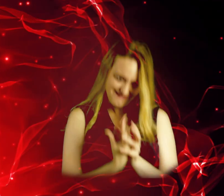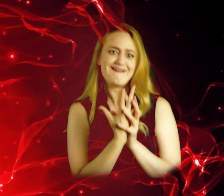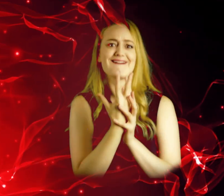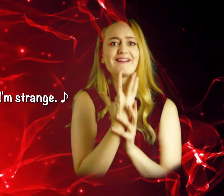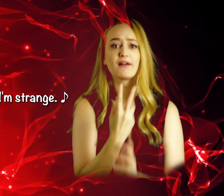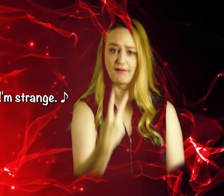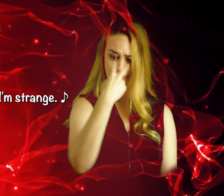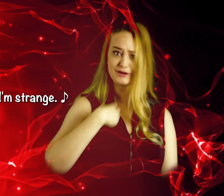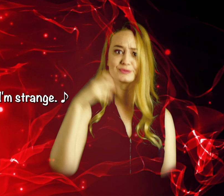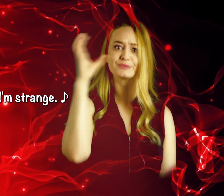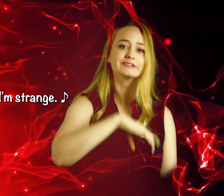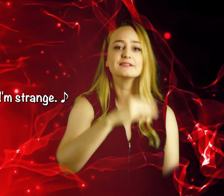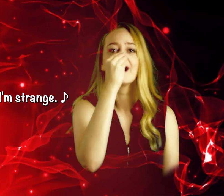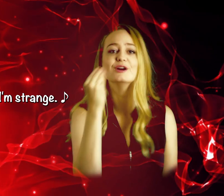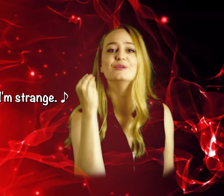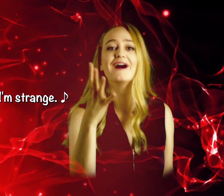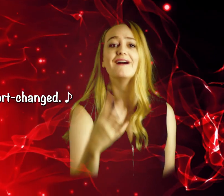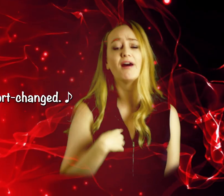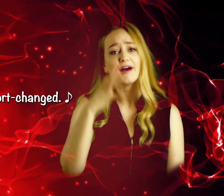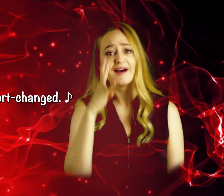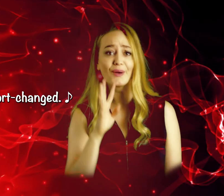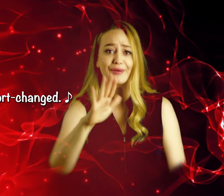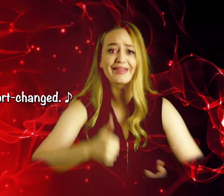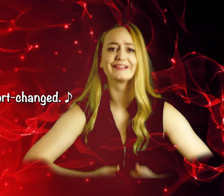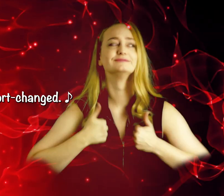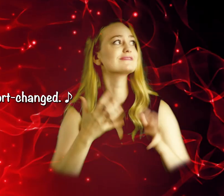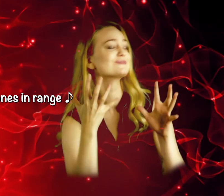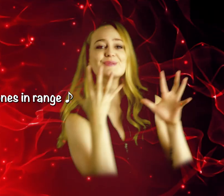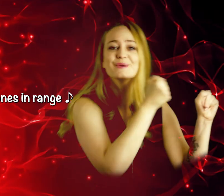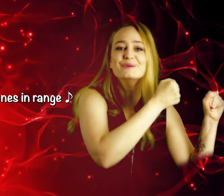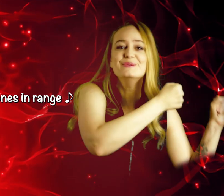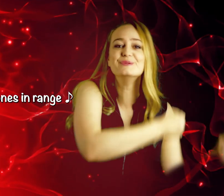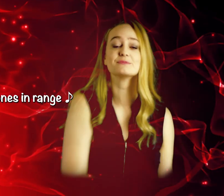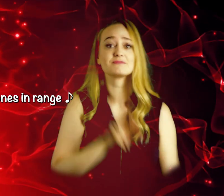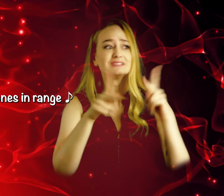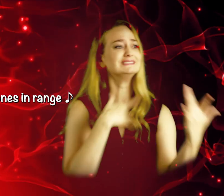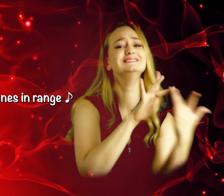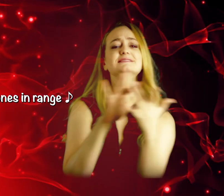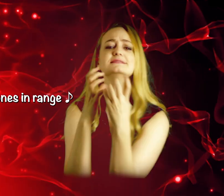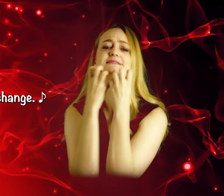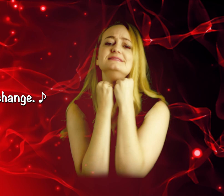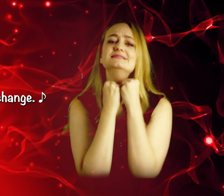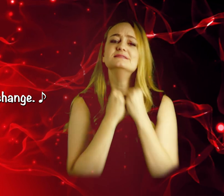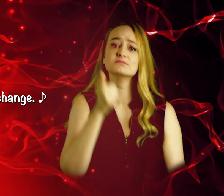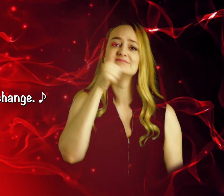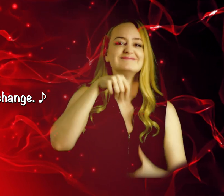Won't be afraid if I'm strange. I’ll stop feeling short-changed. I’ll keep my loved ones in range When tomorrow I change.